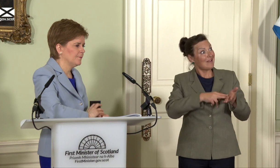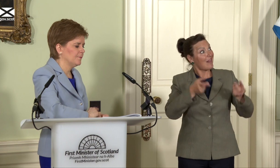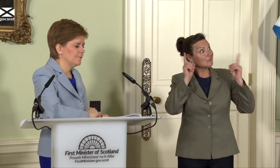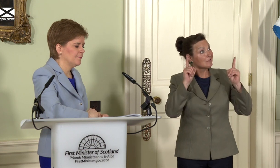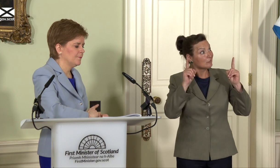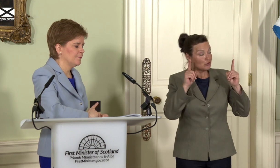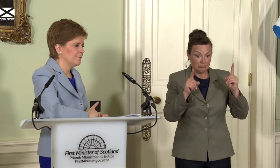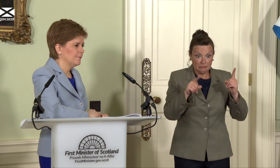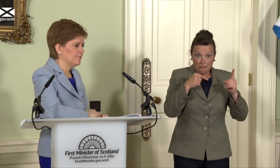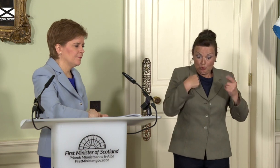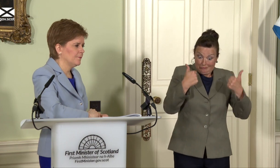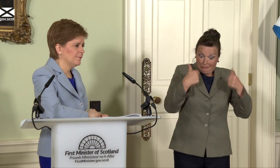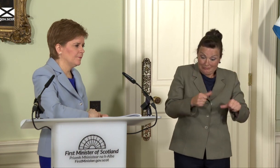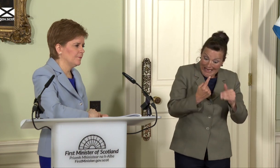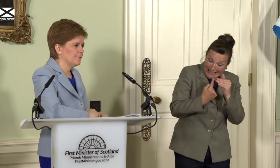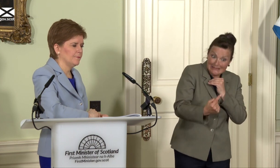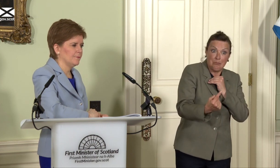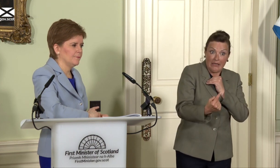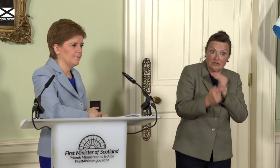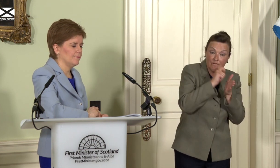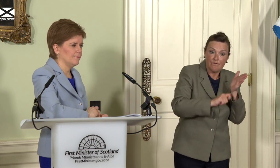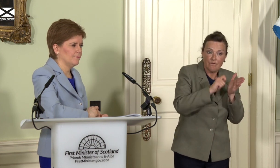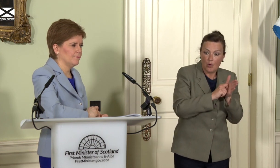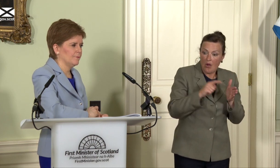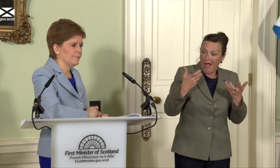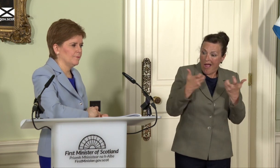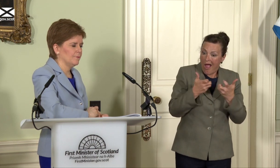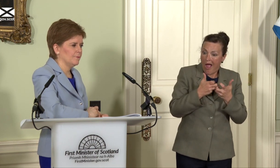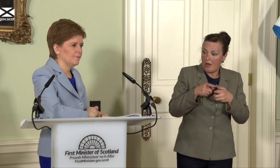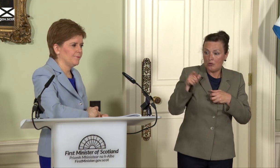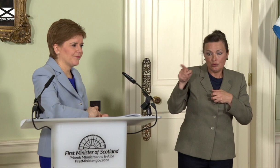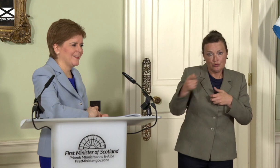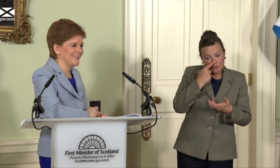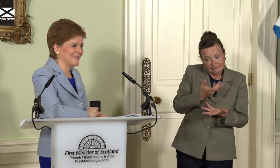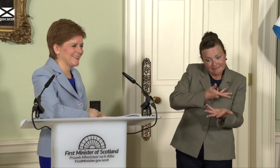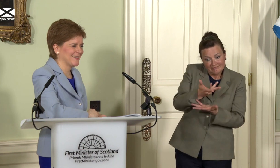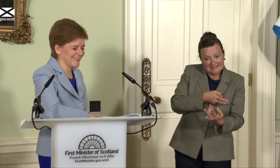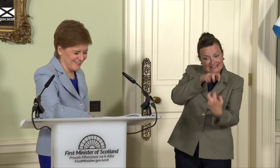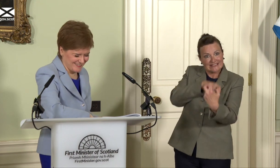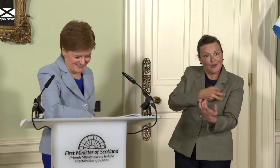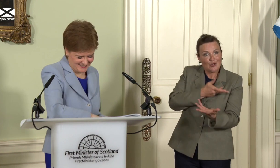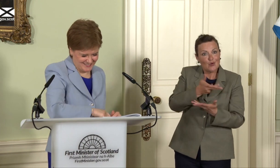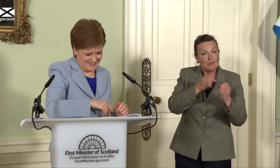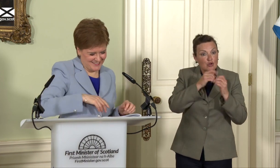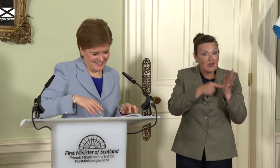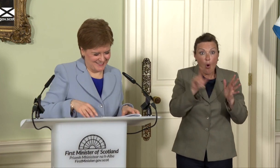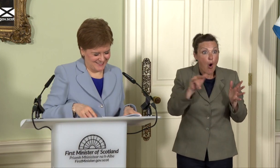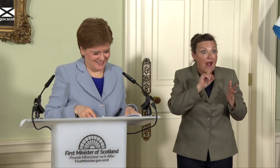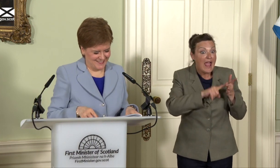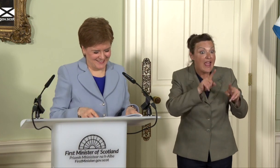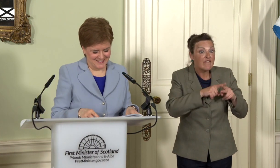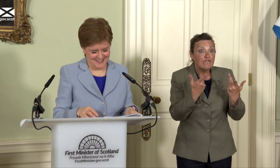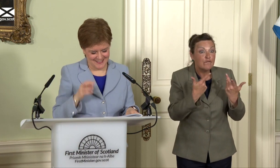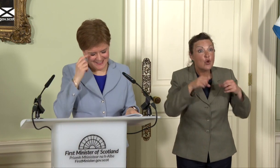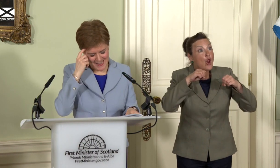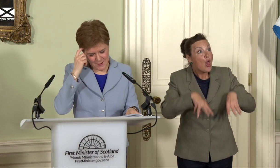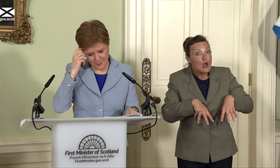in 2023, how worried would you be the long term impact would be if you lost it in terms of... would it write it off for ever, possibly?